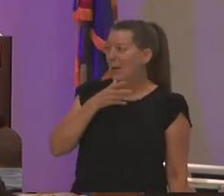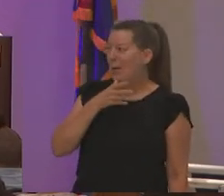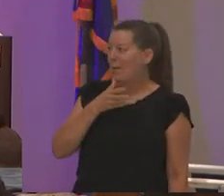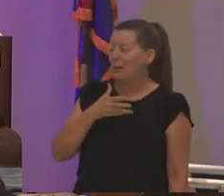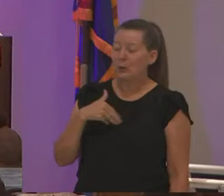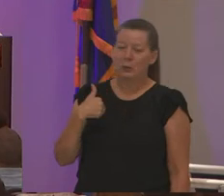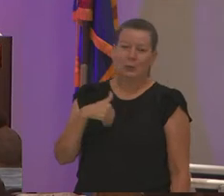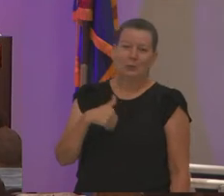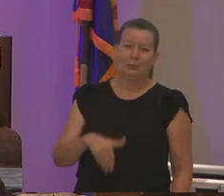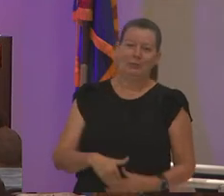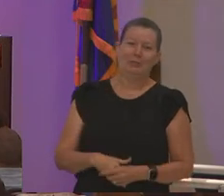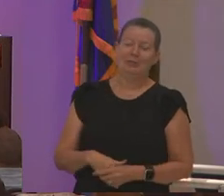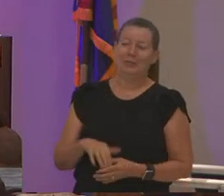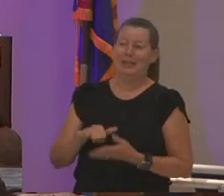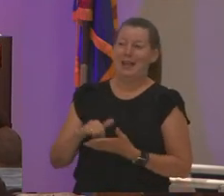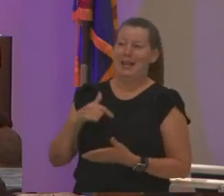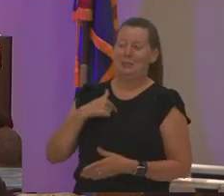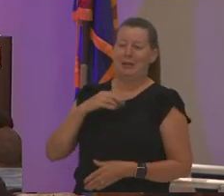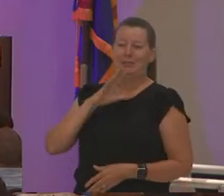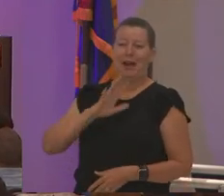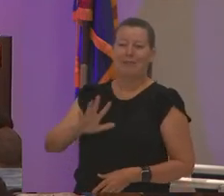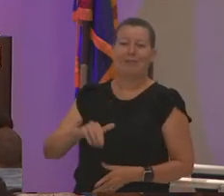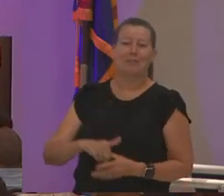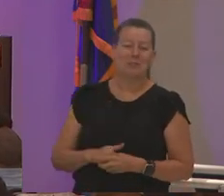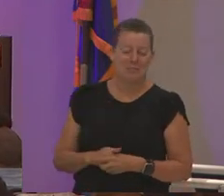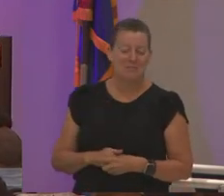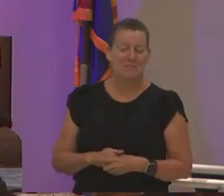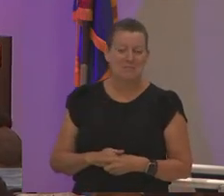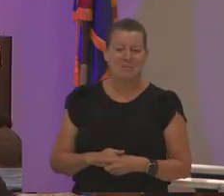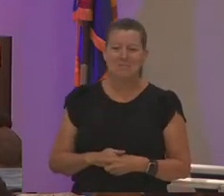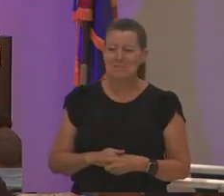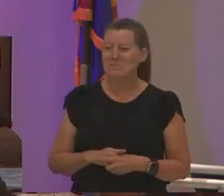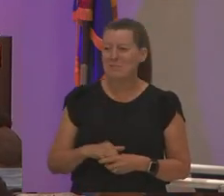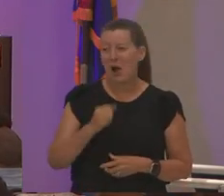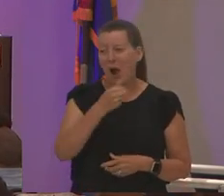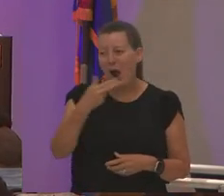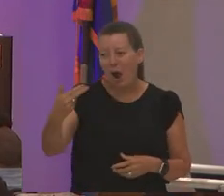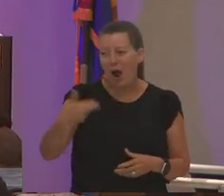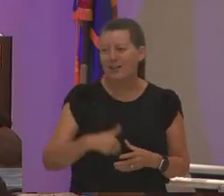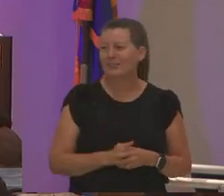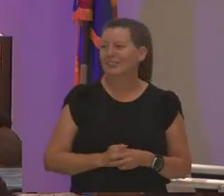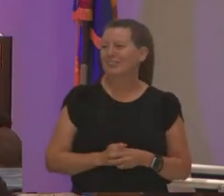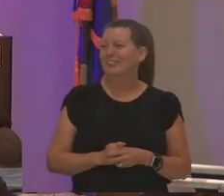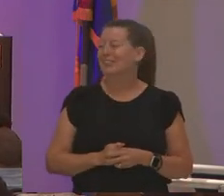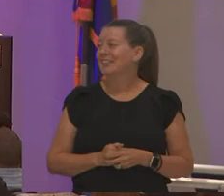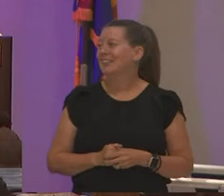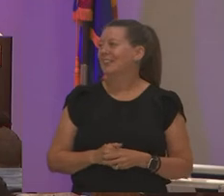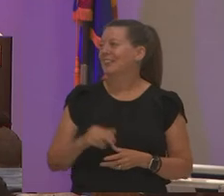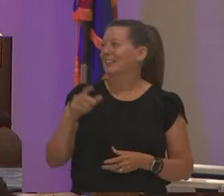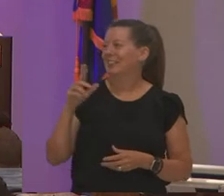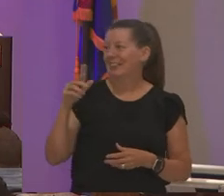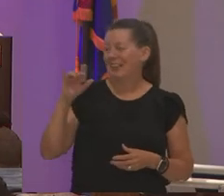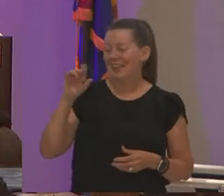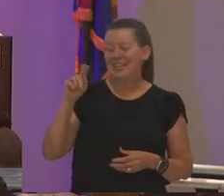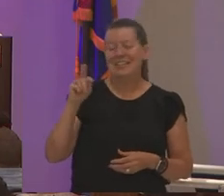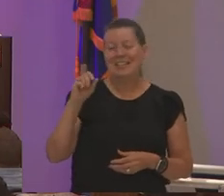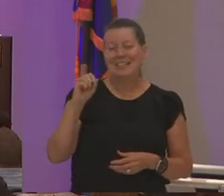god that's me at five years old five years old that's tammy robinson as a kindergartner